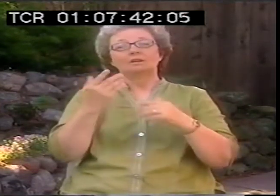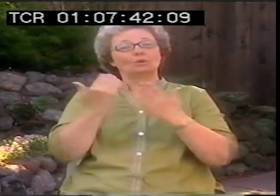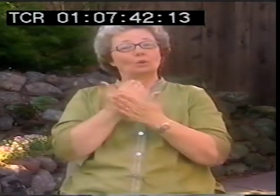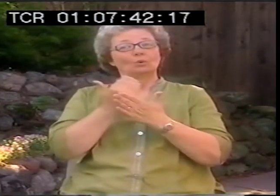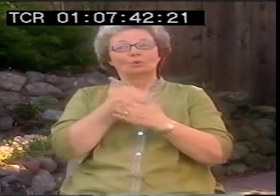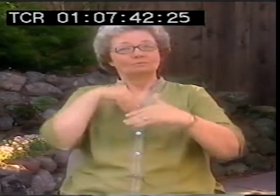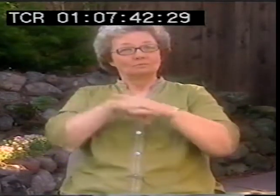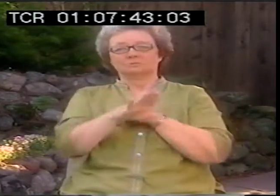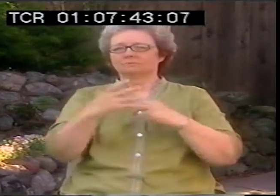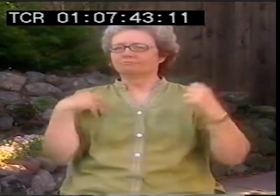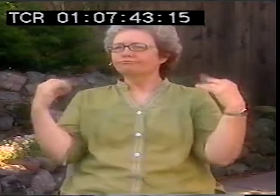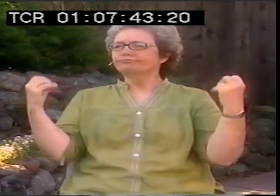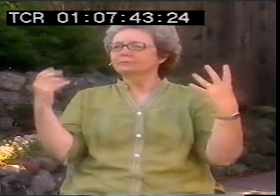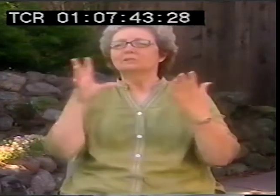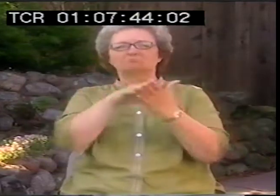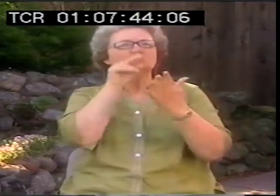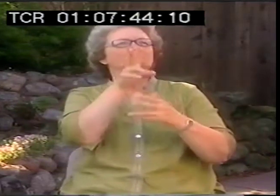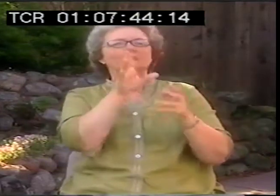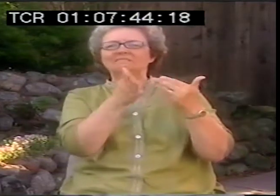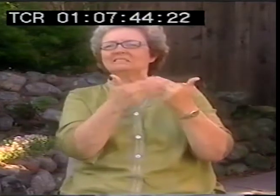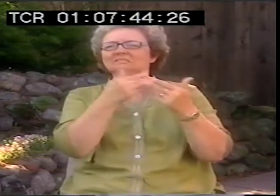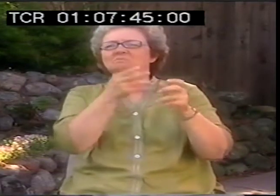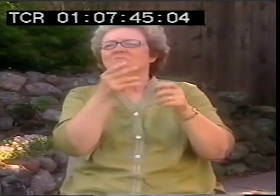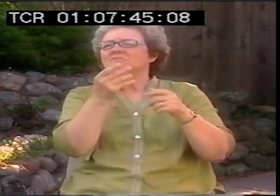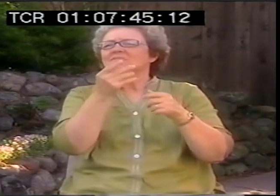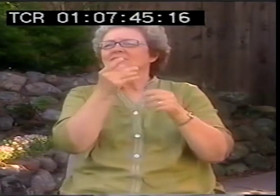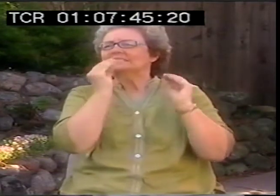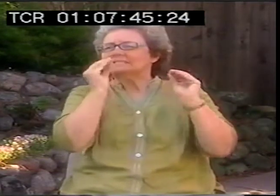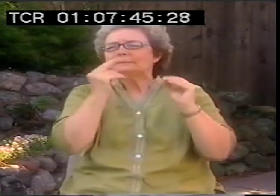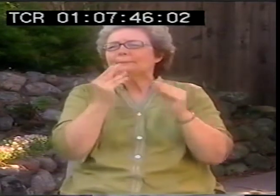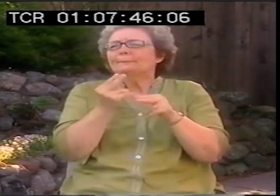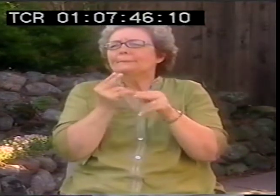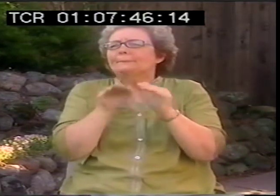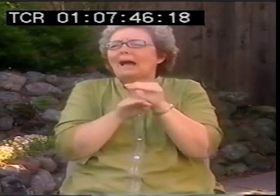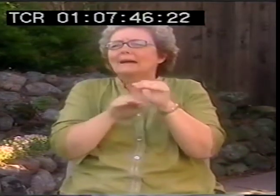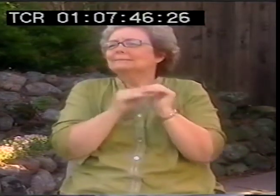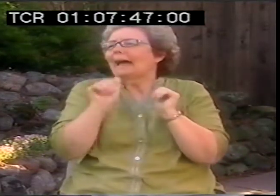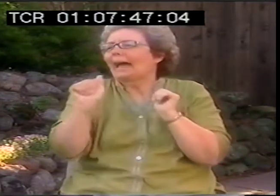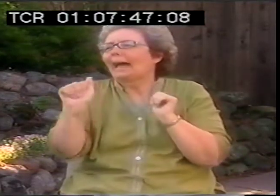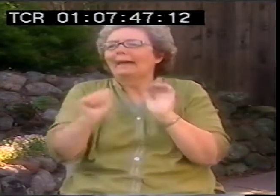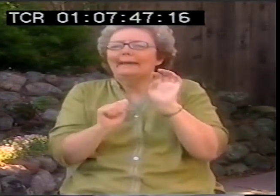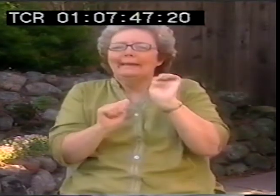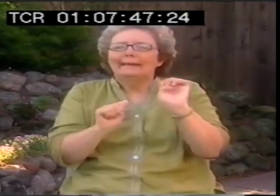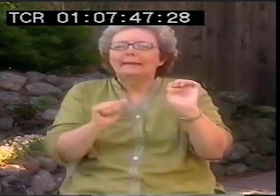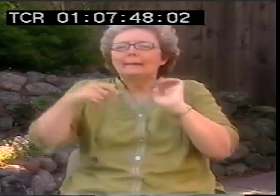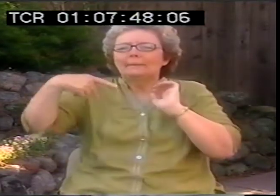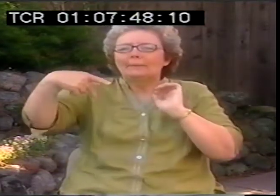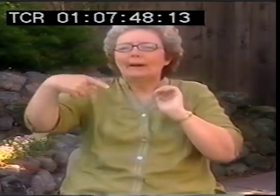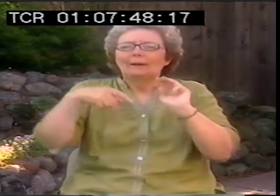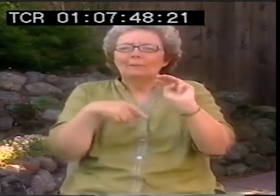Because when I first got into school, you know, they teach you very, very easy phonetics, A, E, P, M, letters